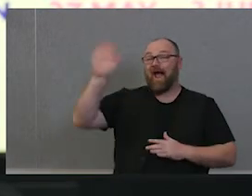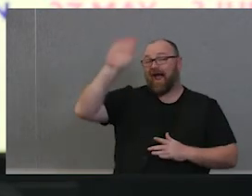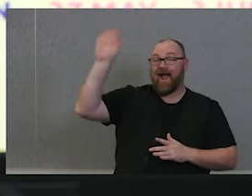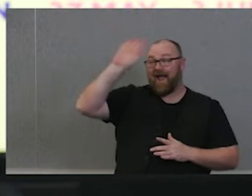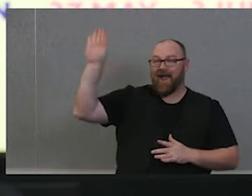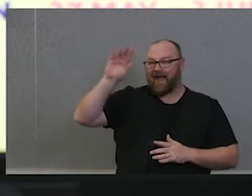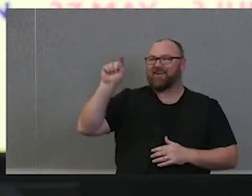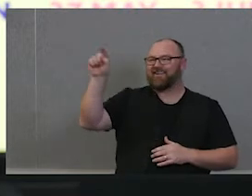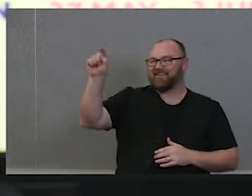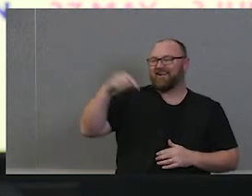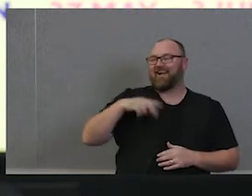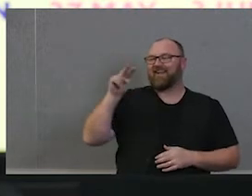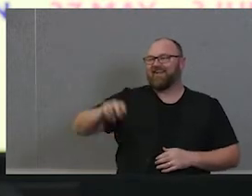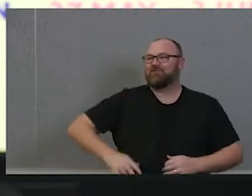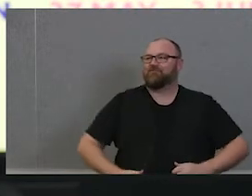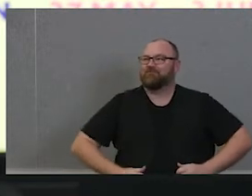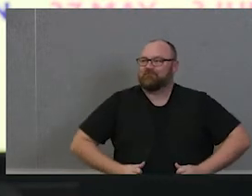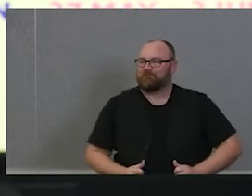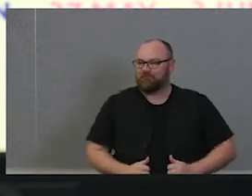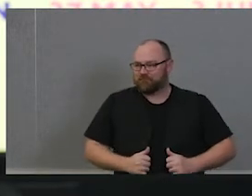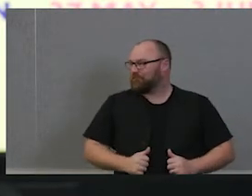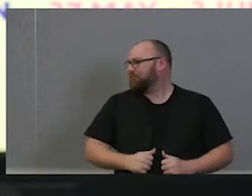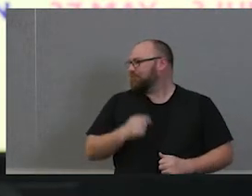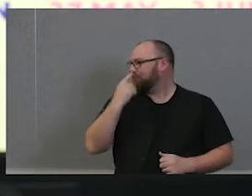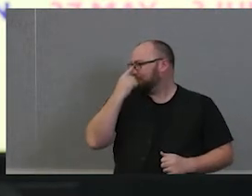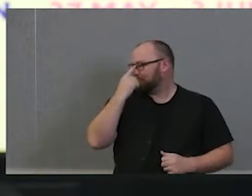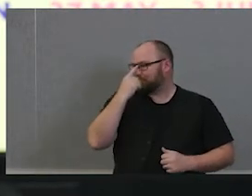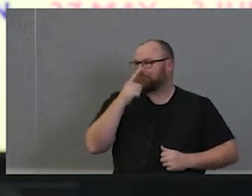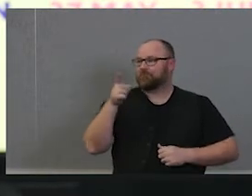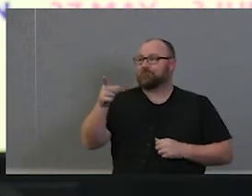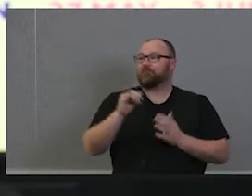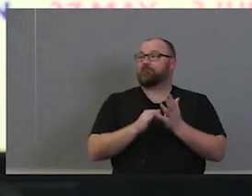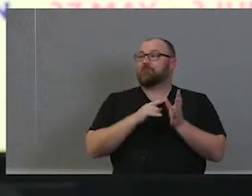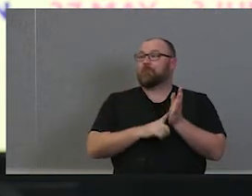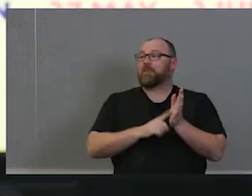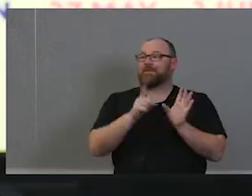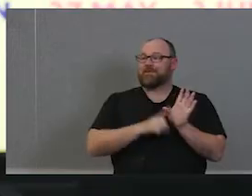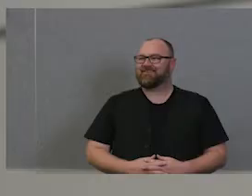say a word, burning illusion. So this is Sally Fitzpatrick, who was the producer of the Around The Kitchen Table. So